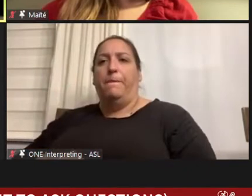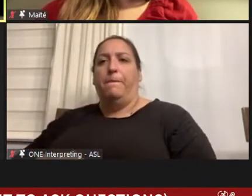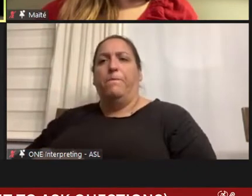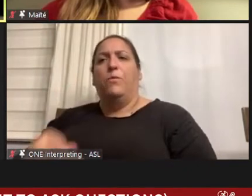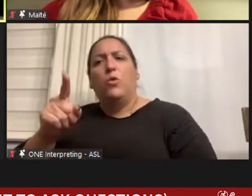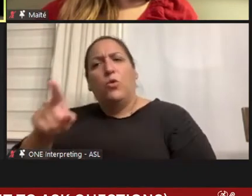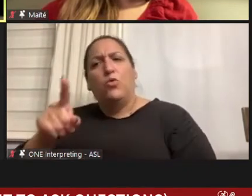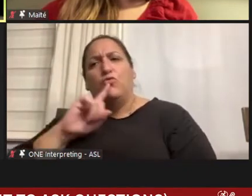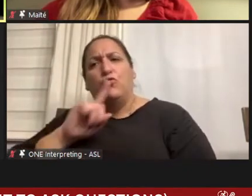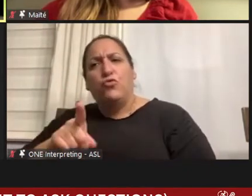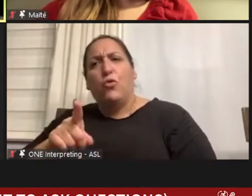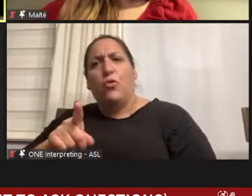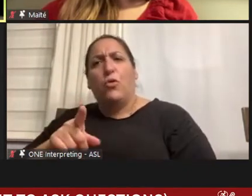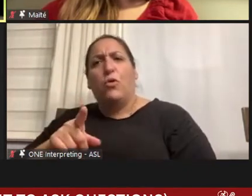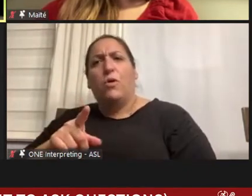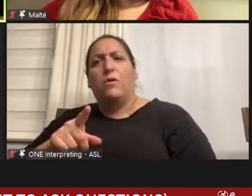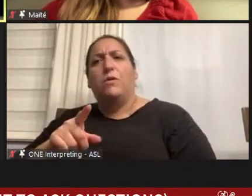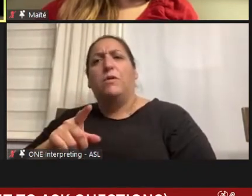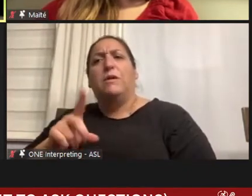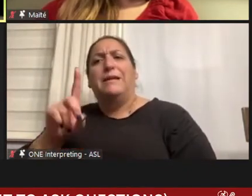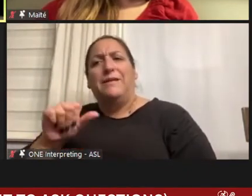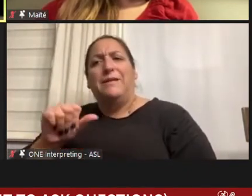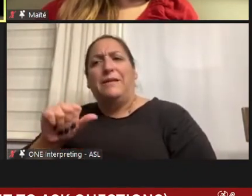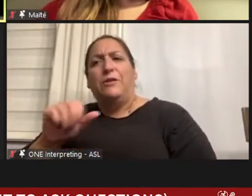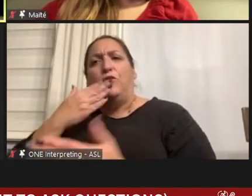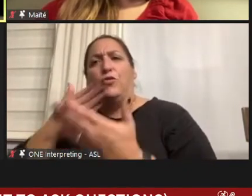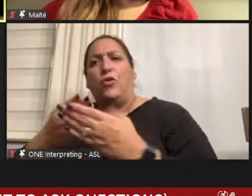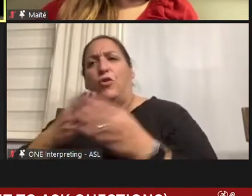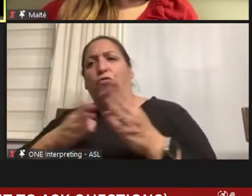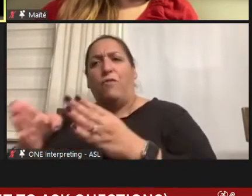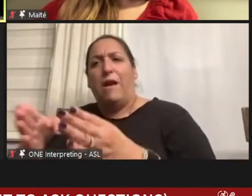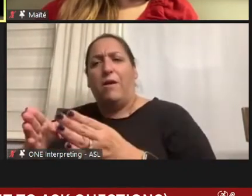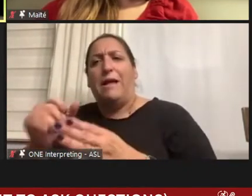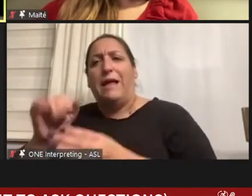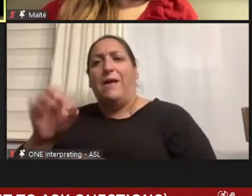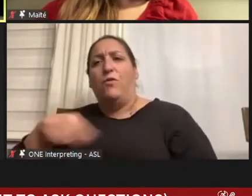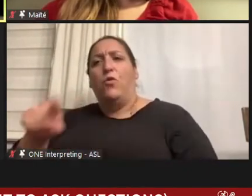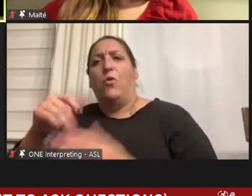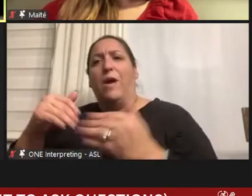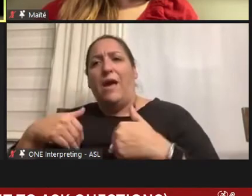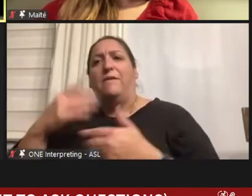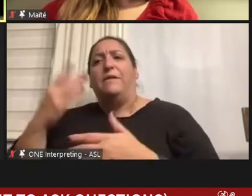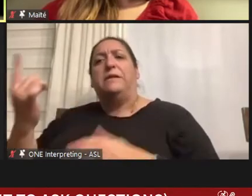divulging disability is a good route? If you have a somewhat invisible disability,